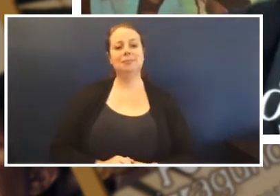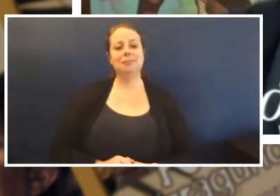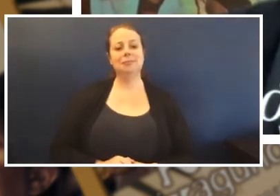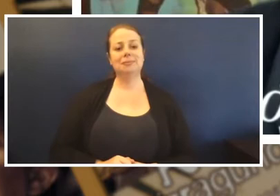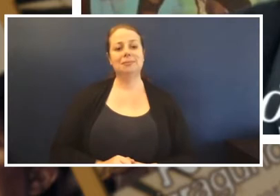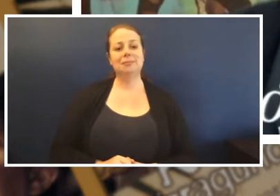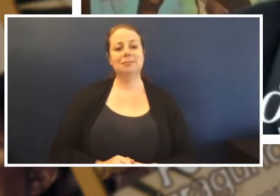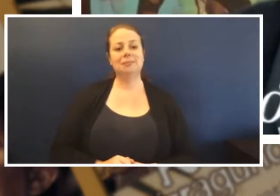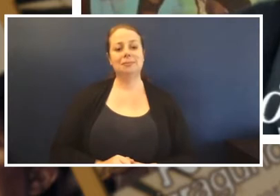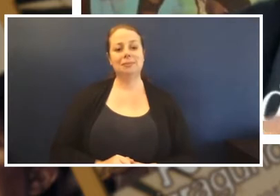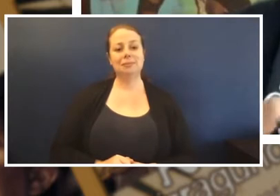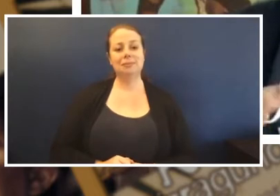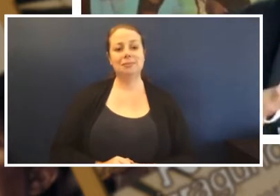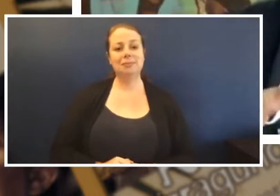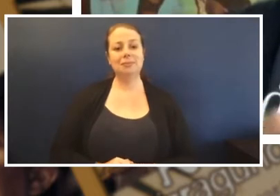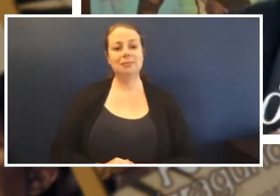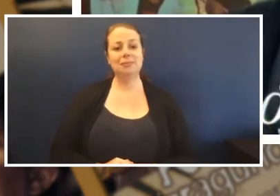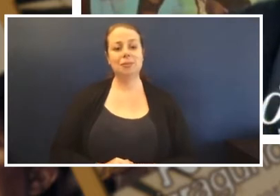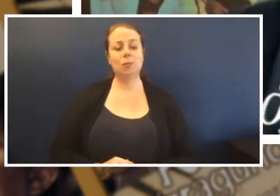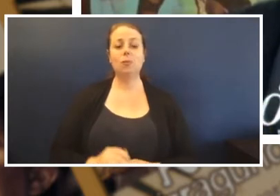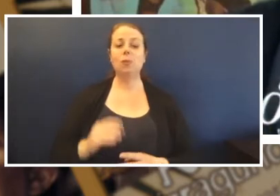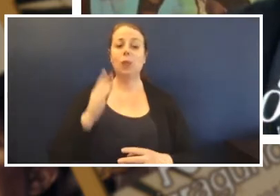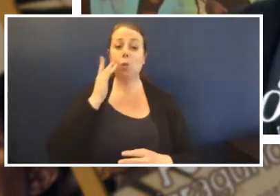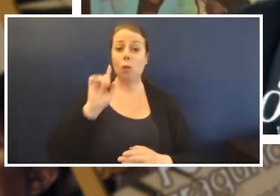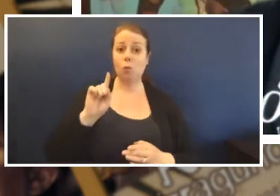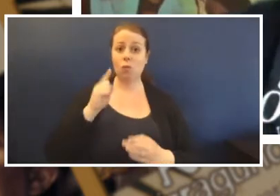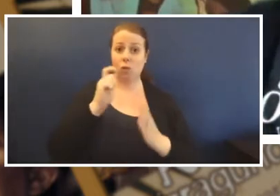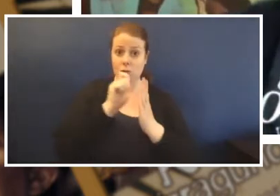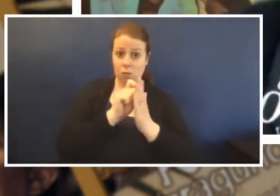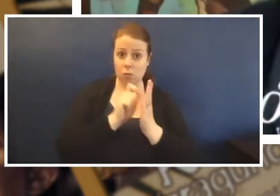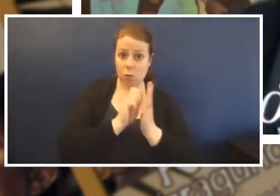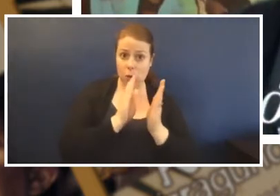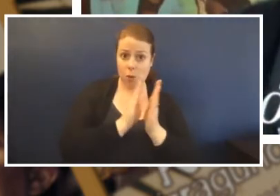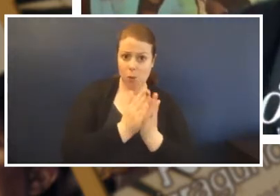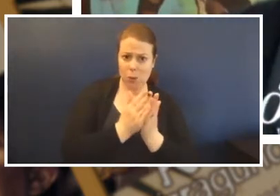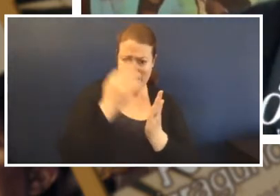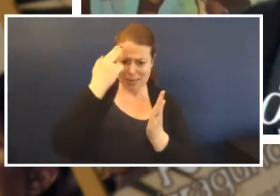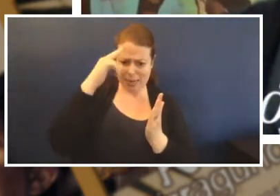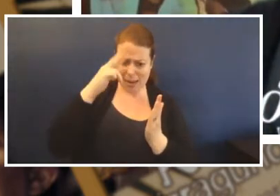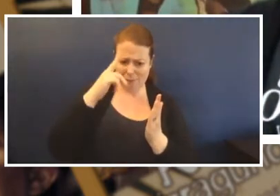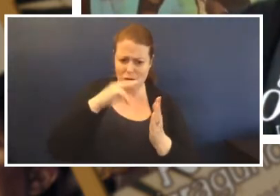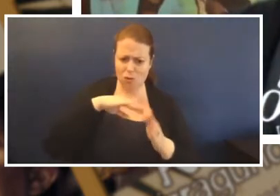first did the book the you know the name of the frog I had to go and see my uncle